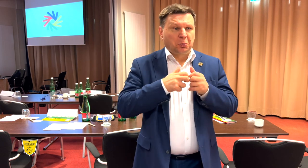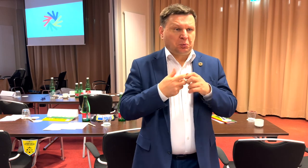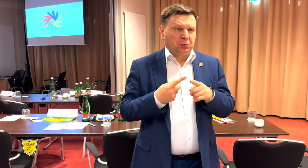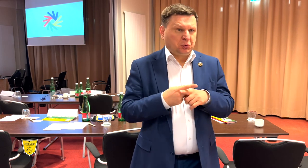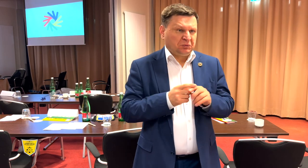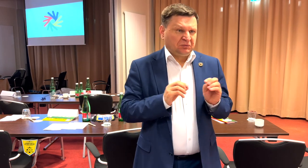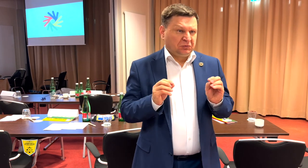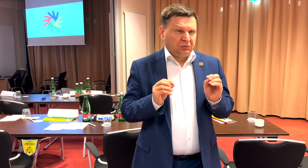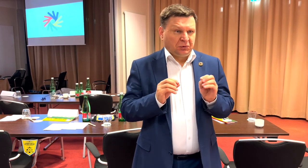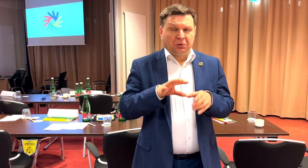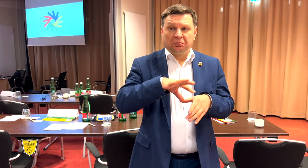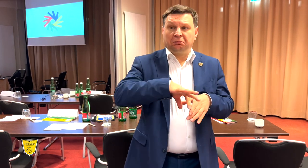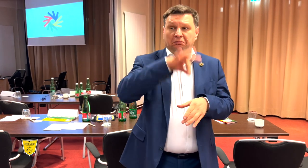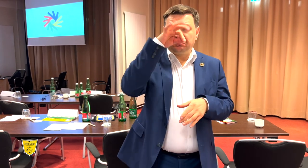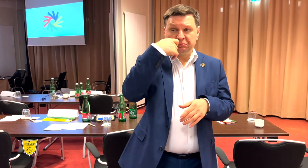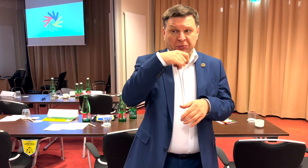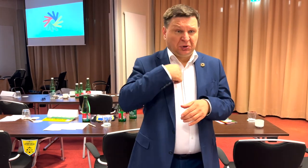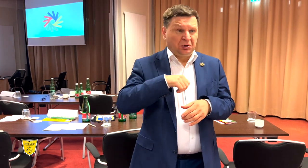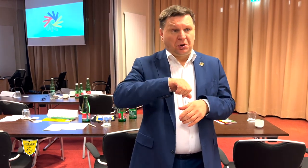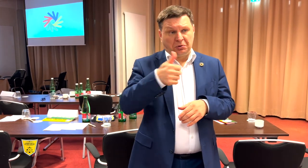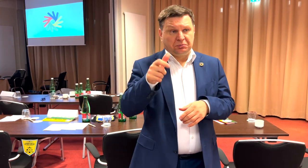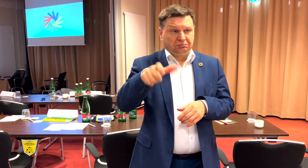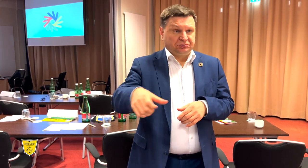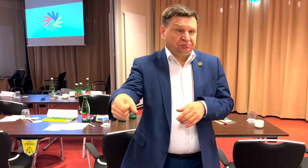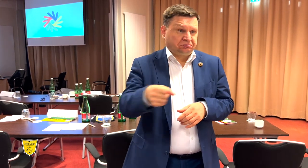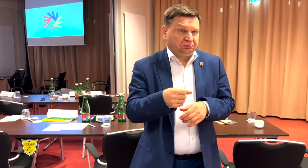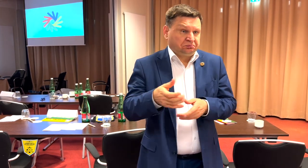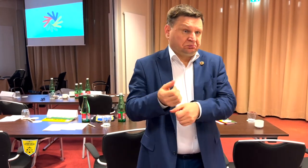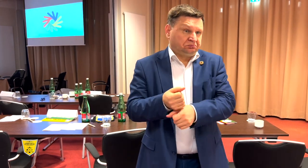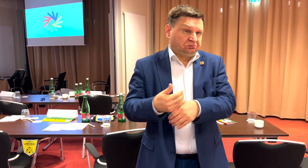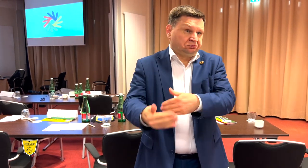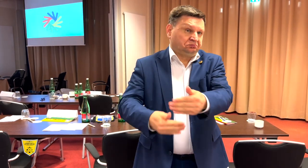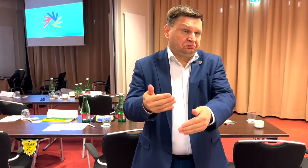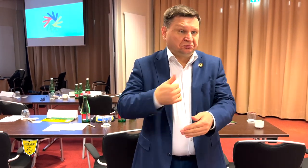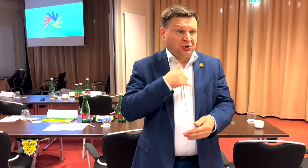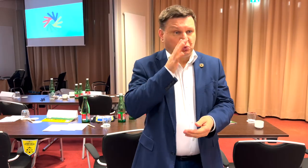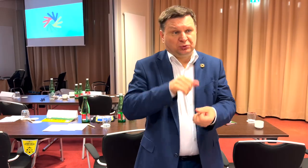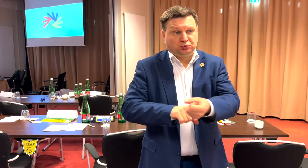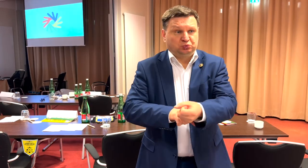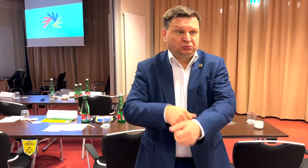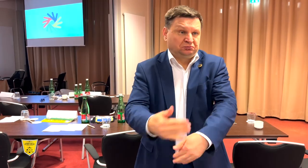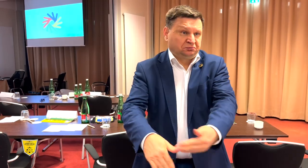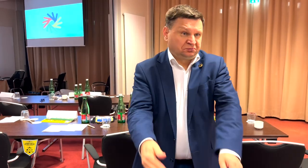The contract can still be renewed annually like it always has been.